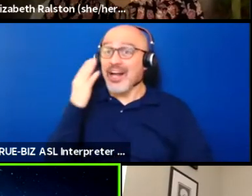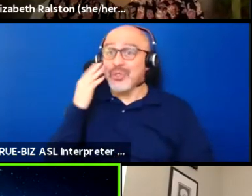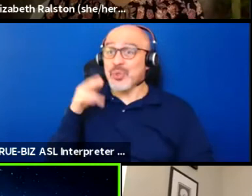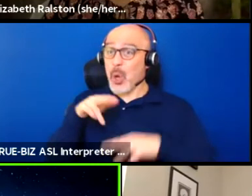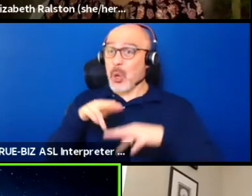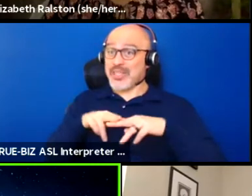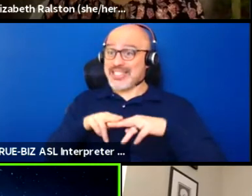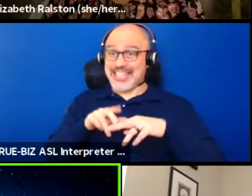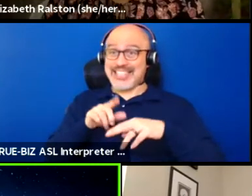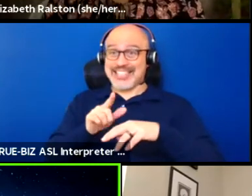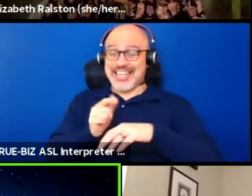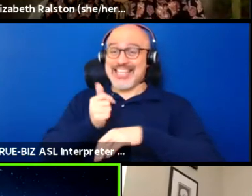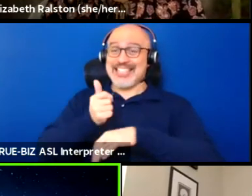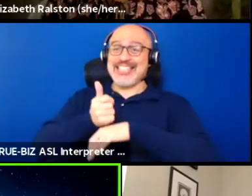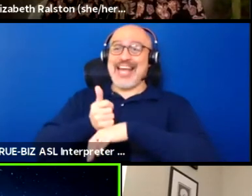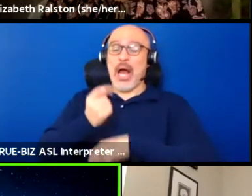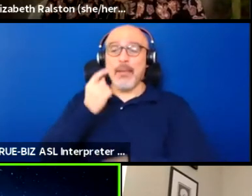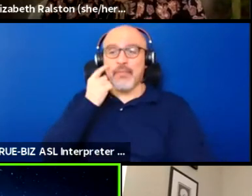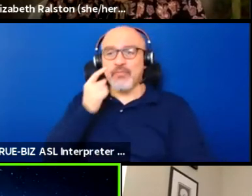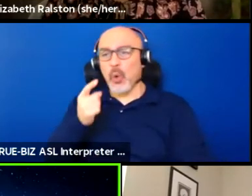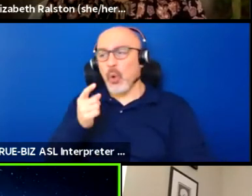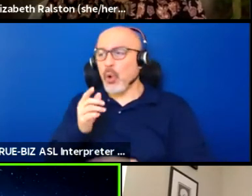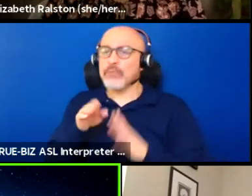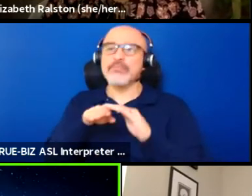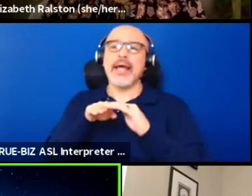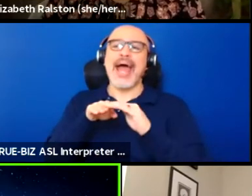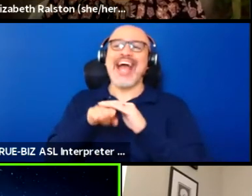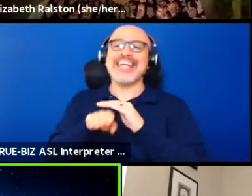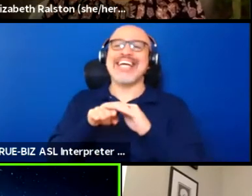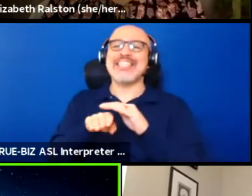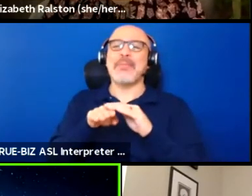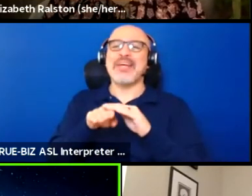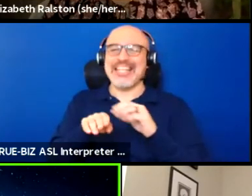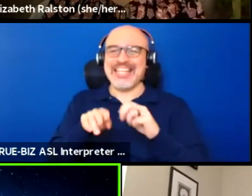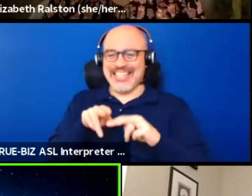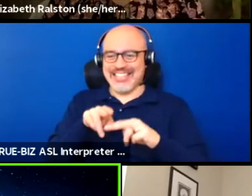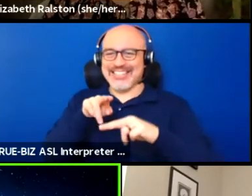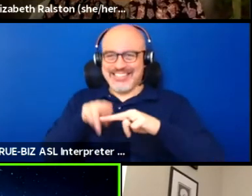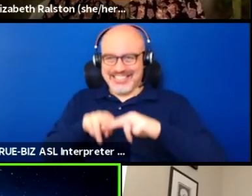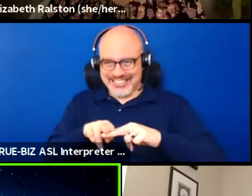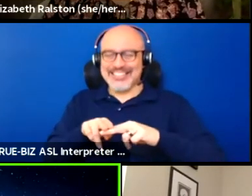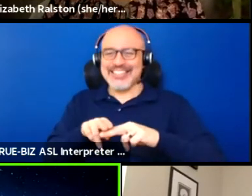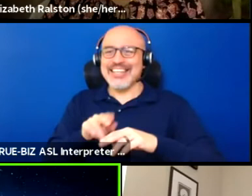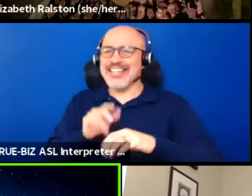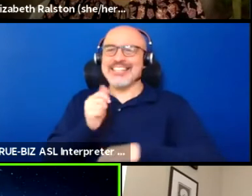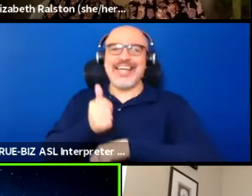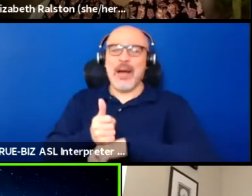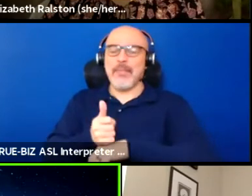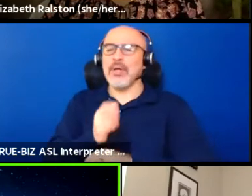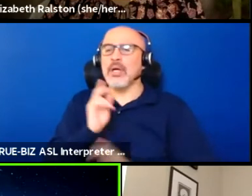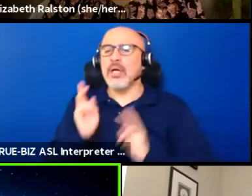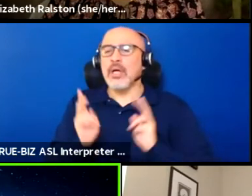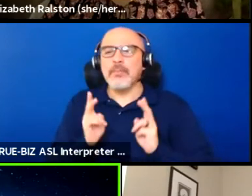for, you know, the, you know, the accessibility seats that are earmarked, like, people for the most part don't have an issue with that,